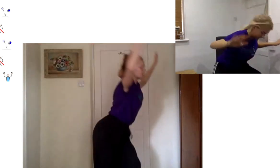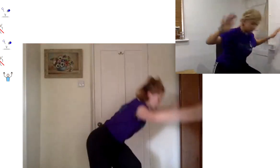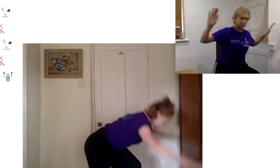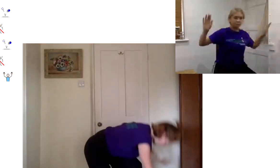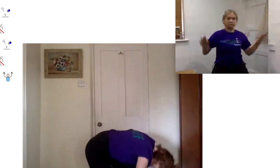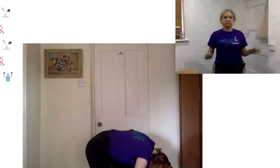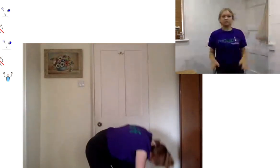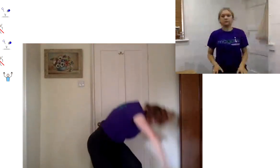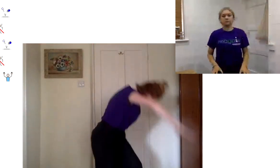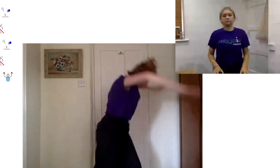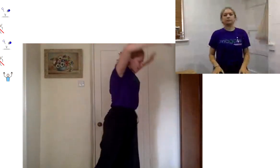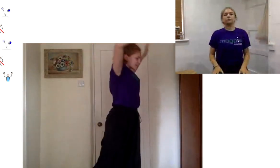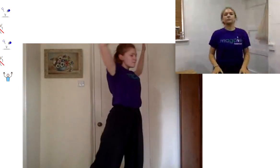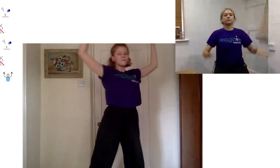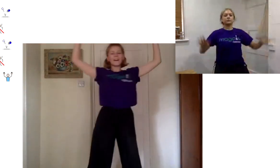so you're really getting that mask moving